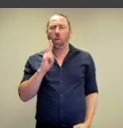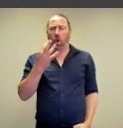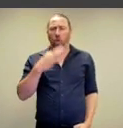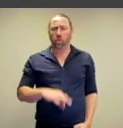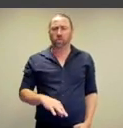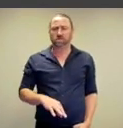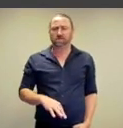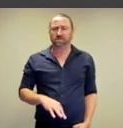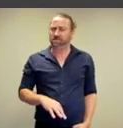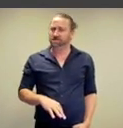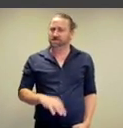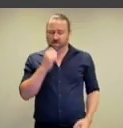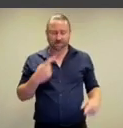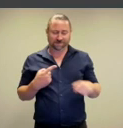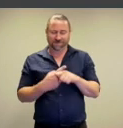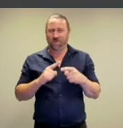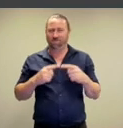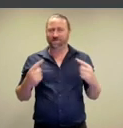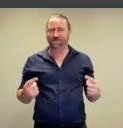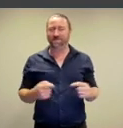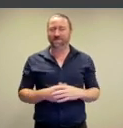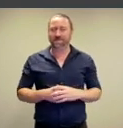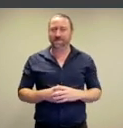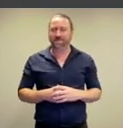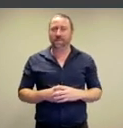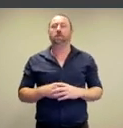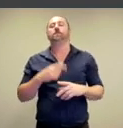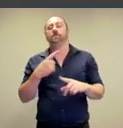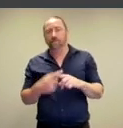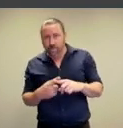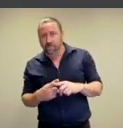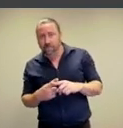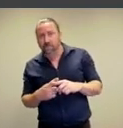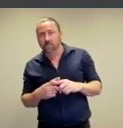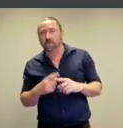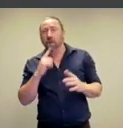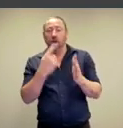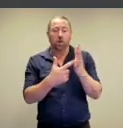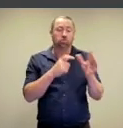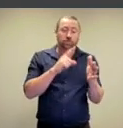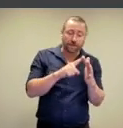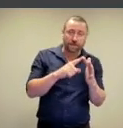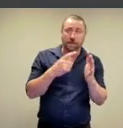in order to be nude.